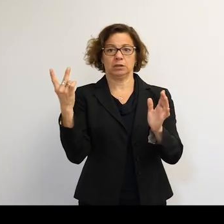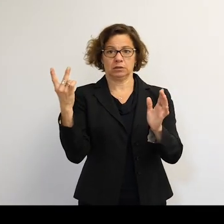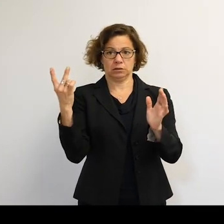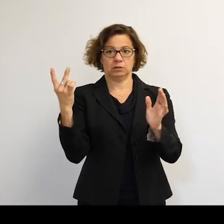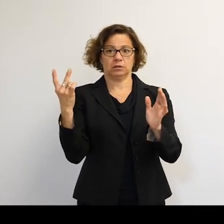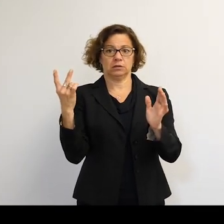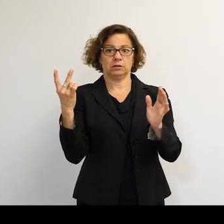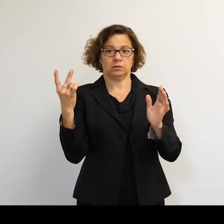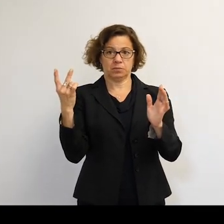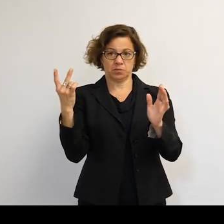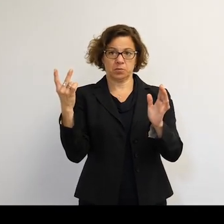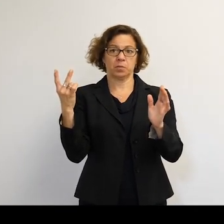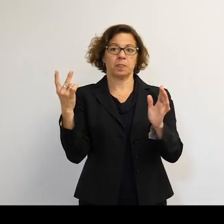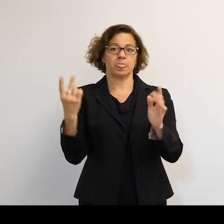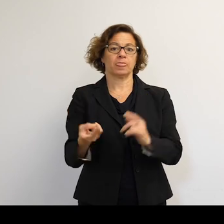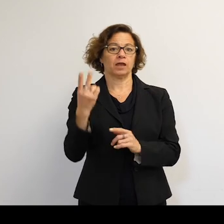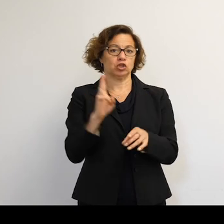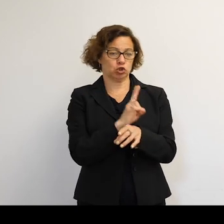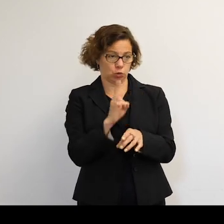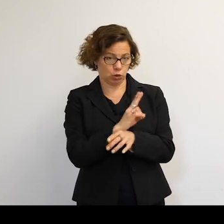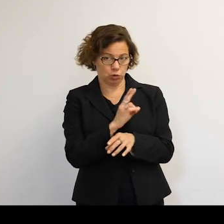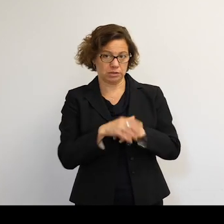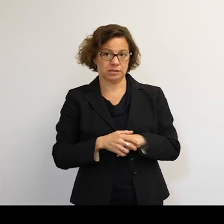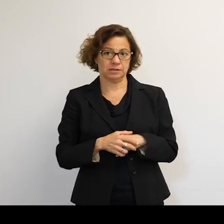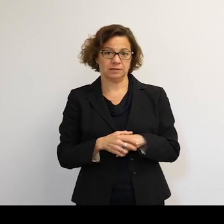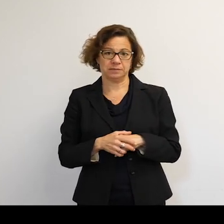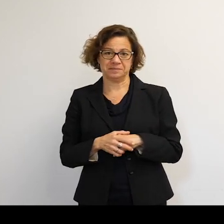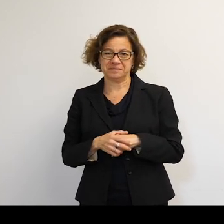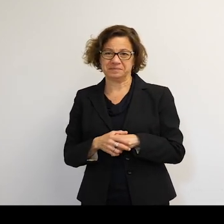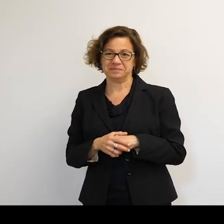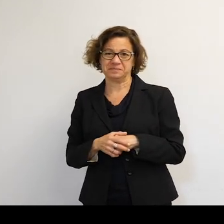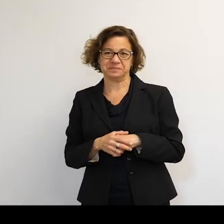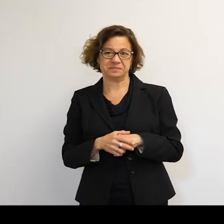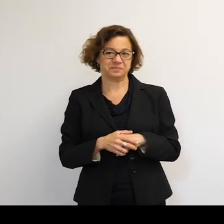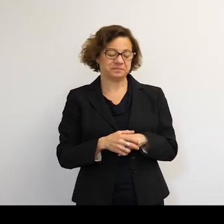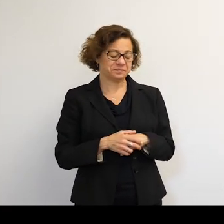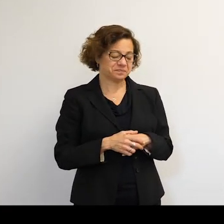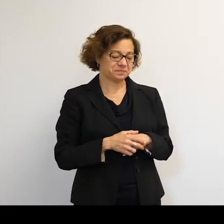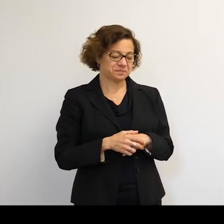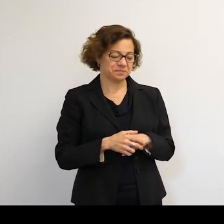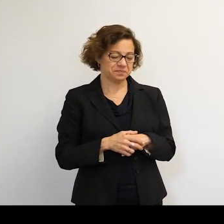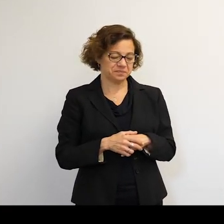Dual use has two uses. The dual use. Sorry, my accident. Apologies-- has two uses--